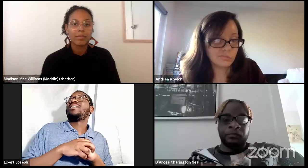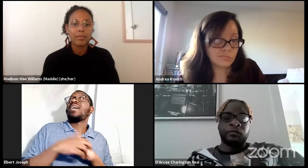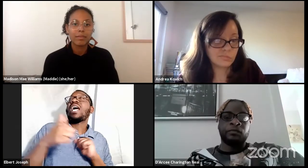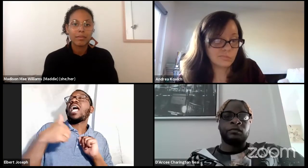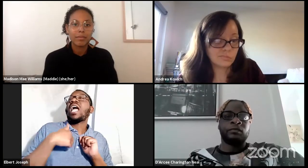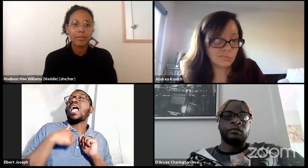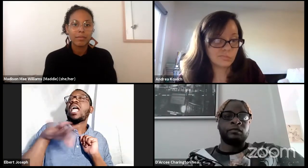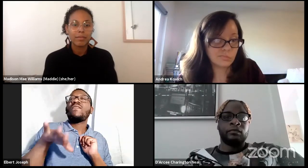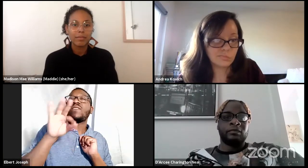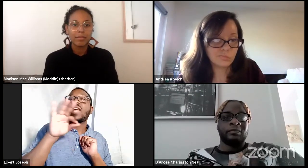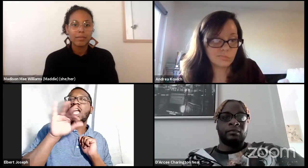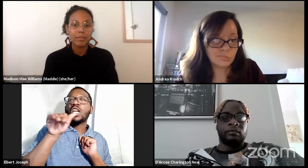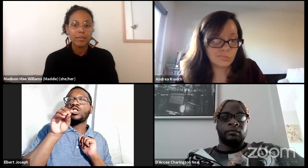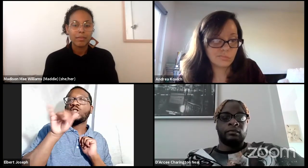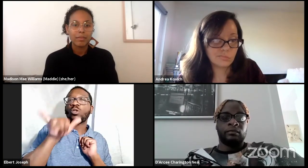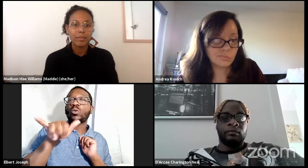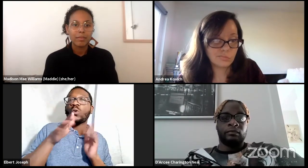in terms of finding my joy,